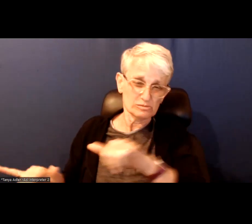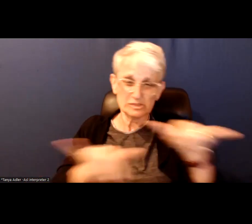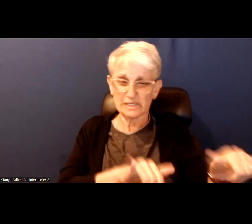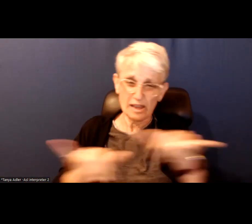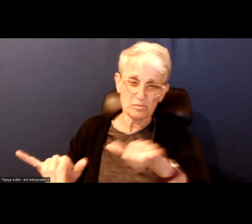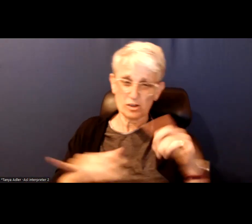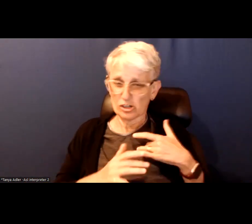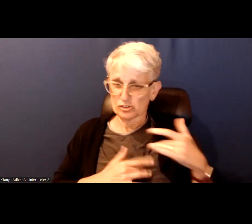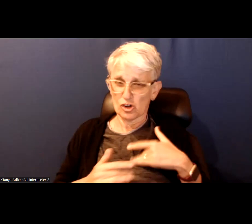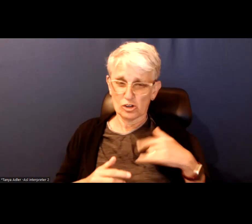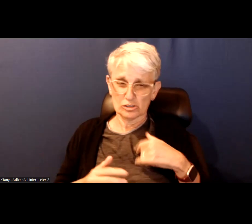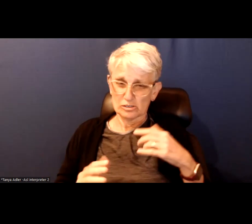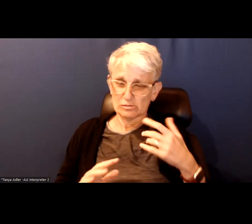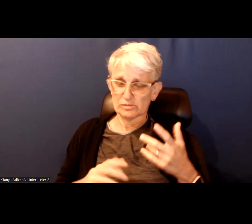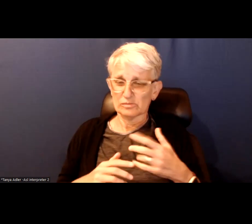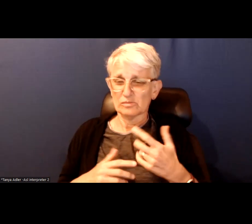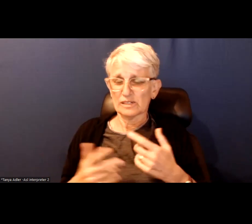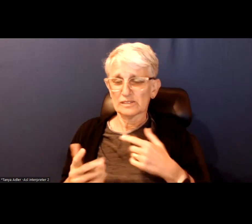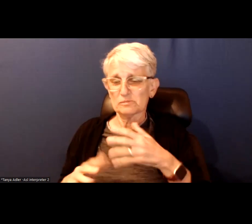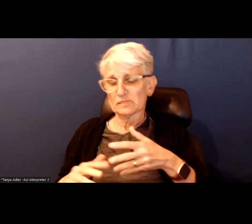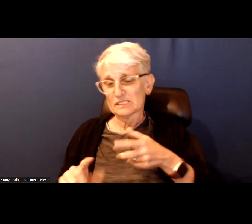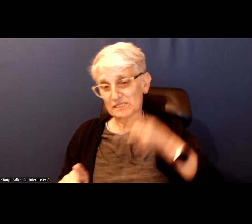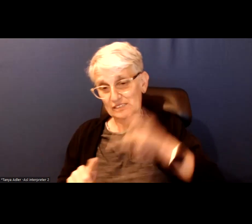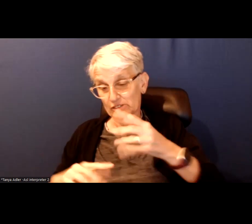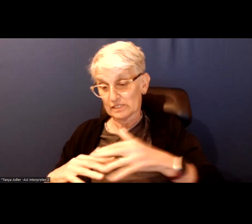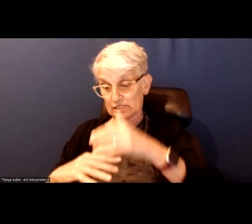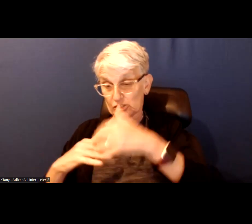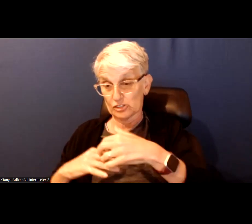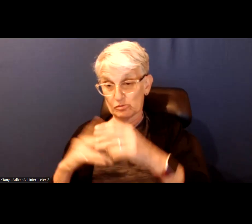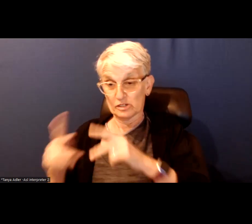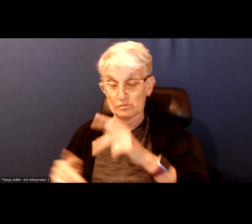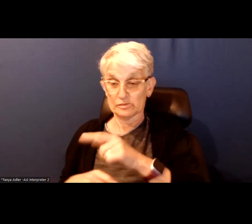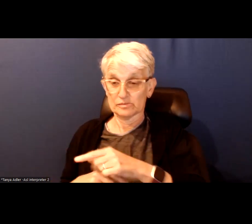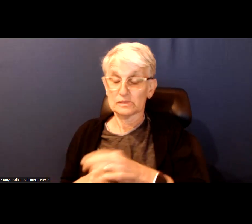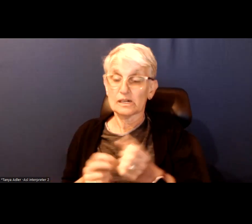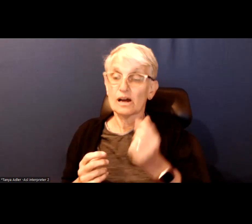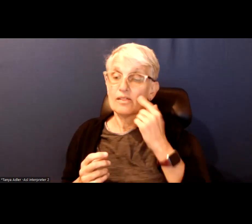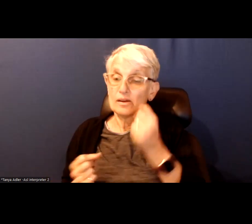But more specifically for indigenous people I think a lot of indigenous people in Toronto